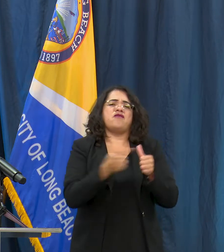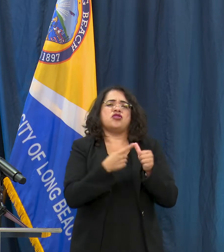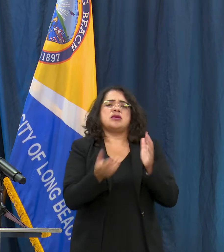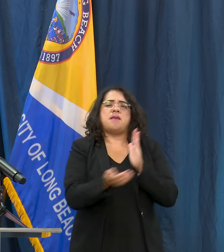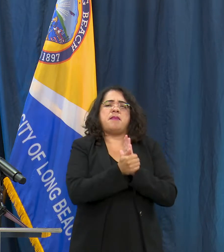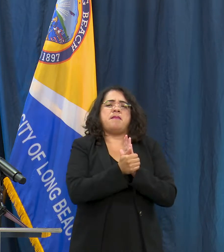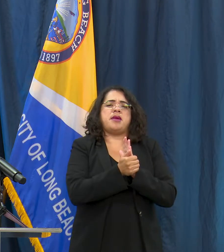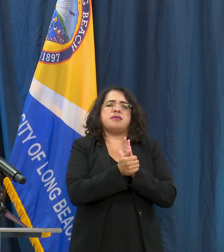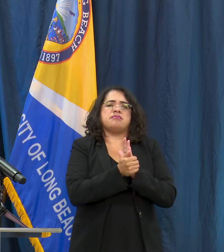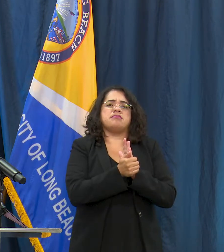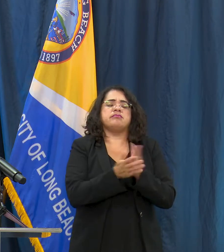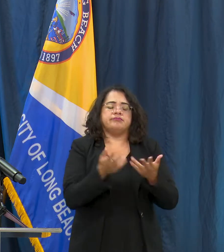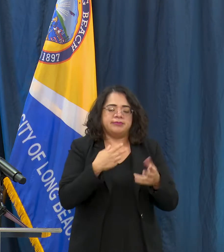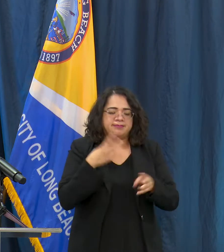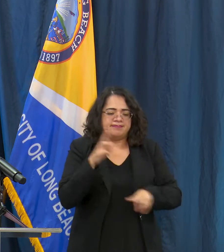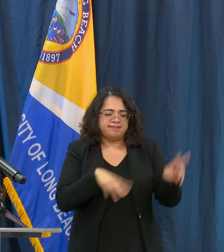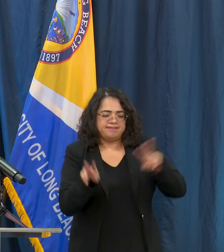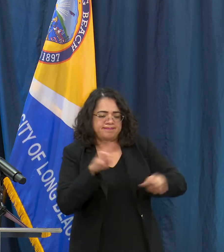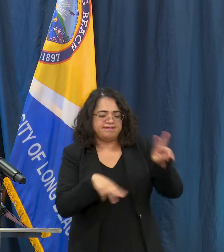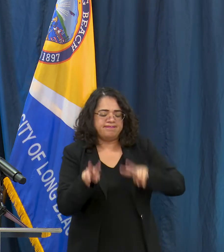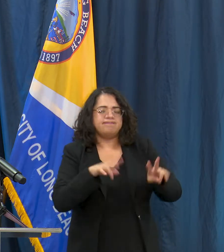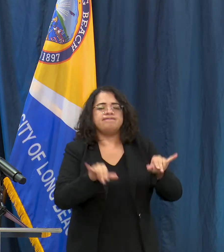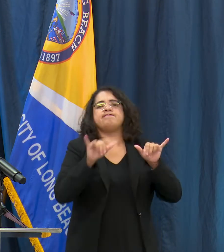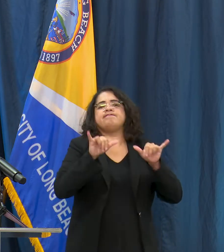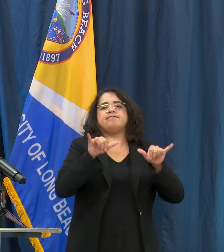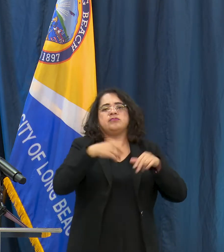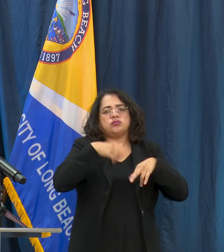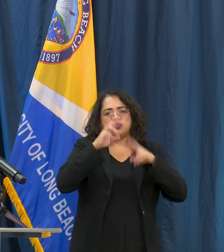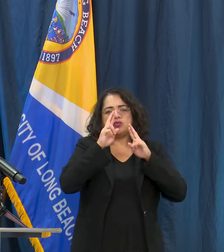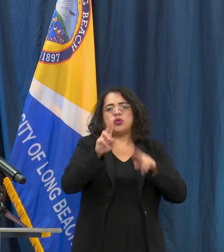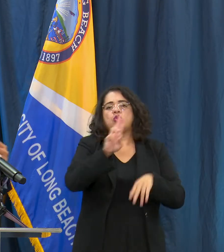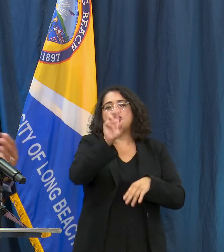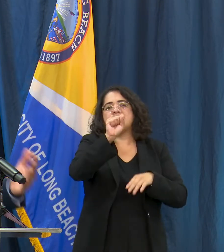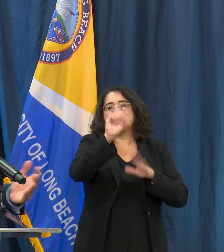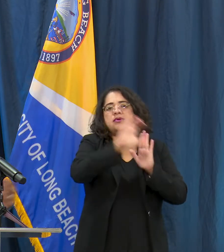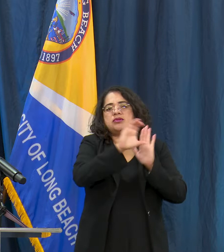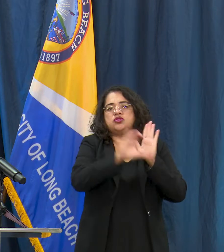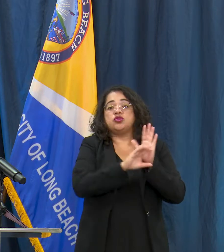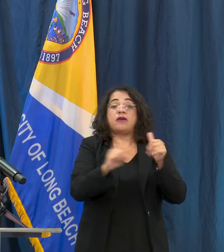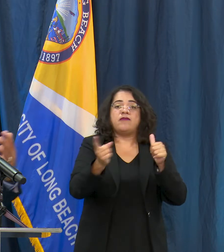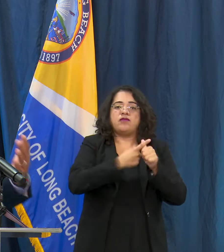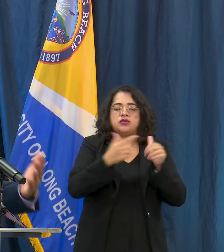the state has looked at in those two areas and so yes in the case of some